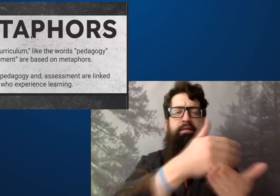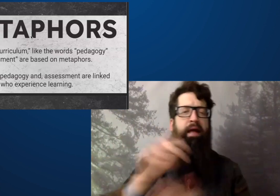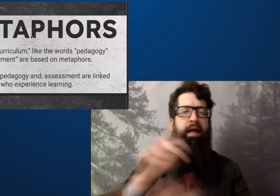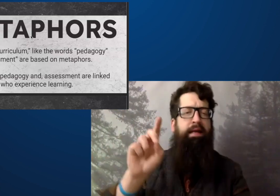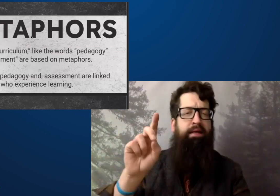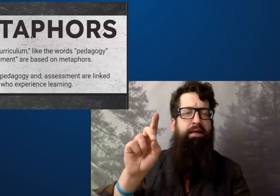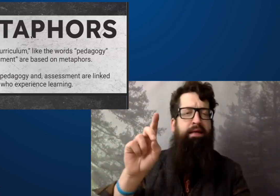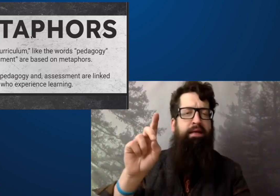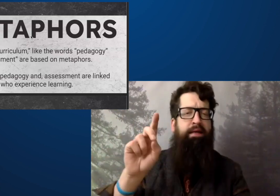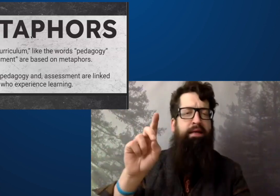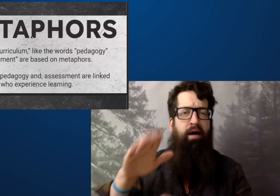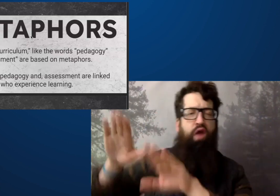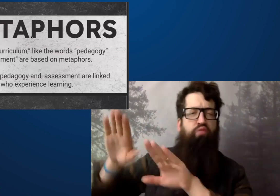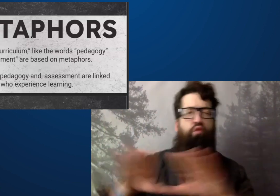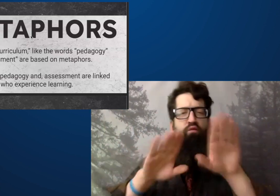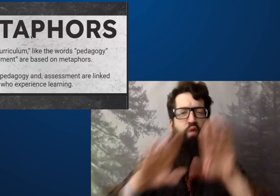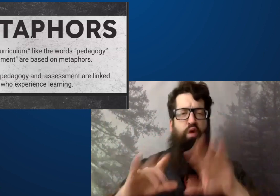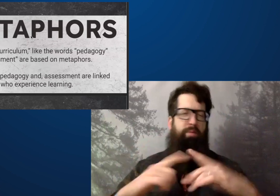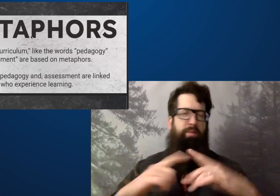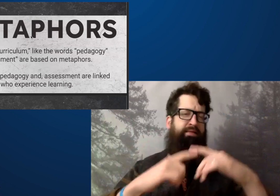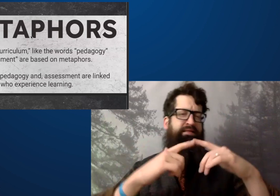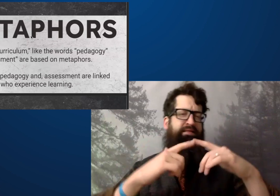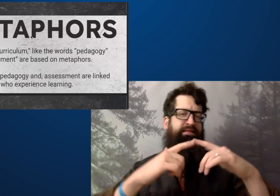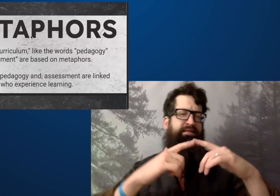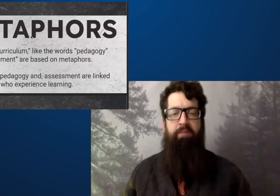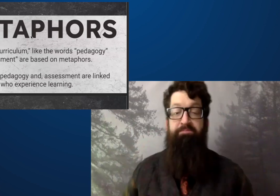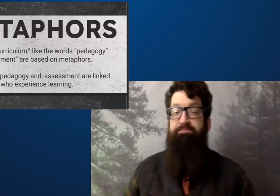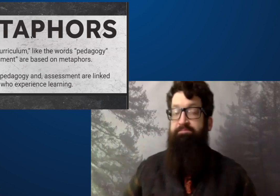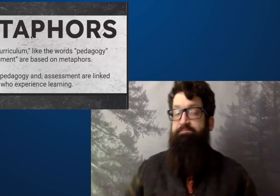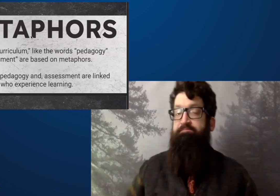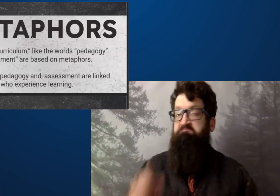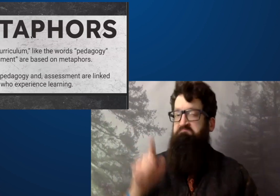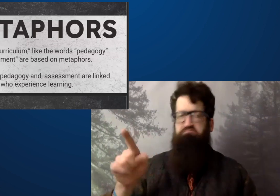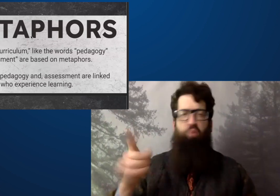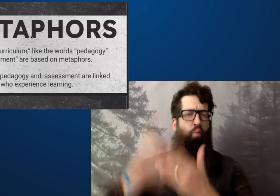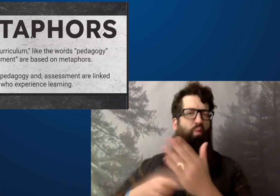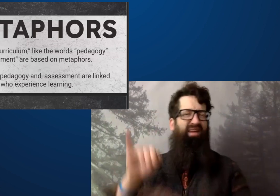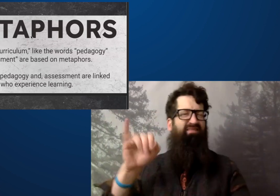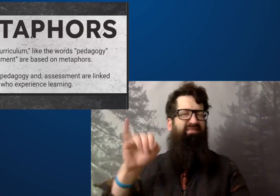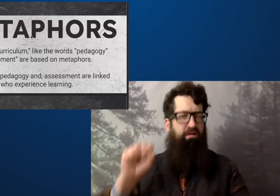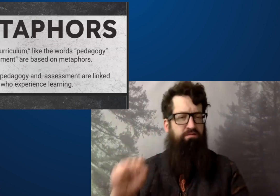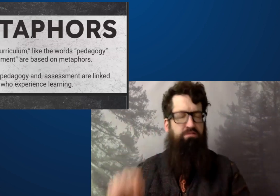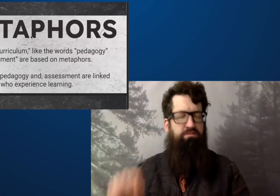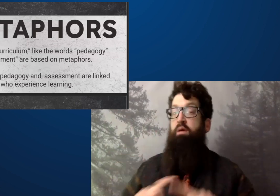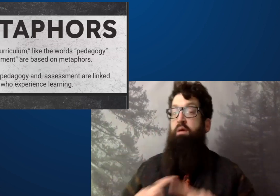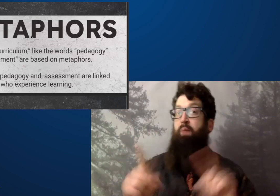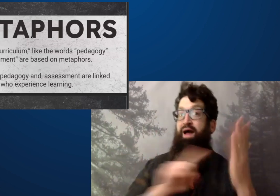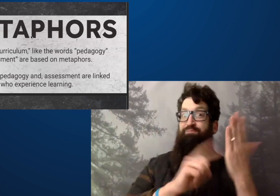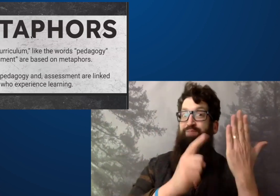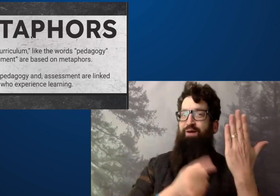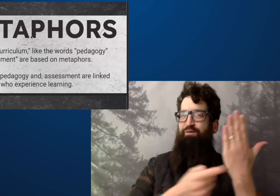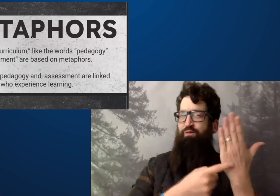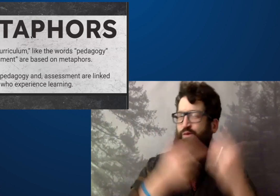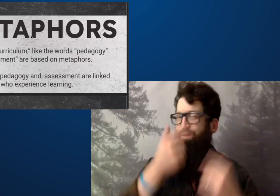measuring, collecting data on the movement testing.